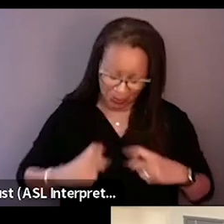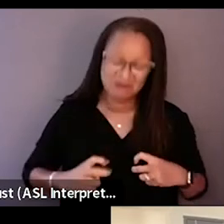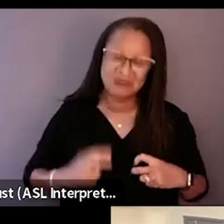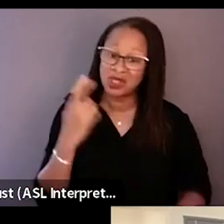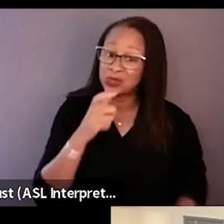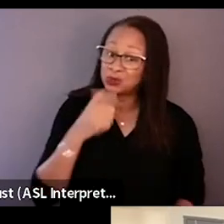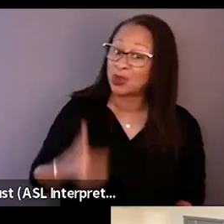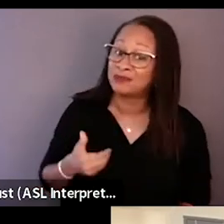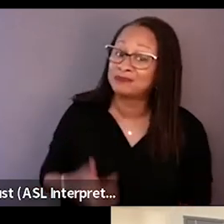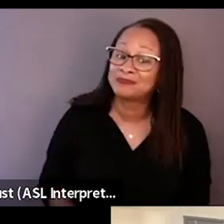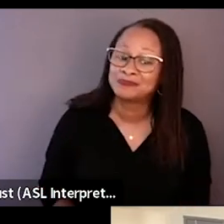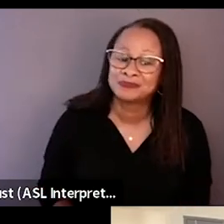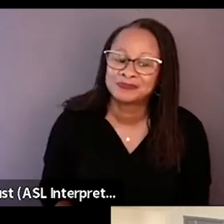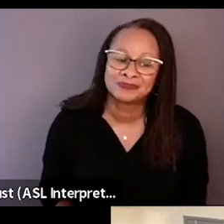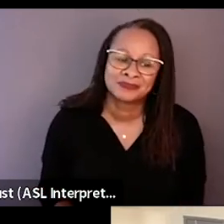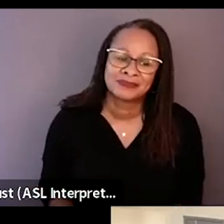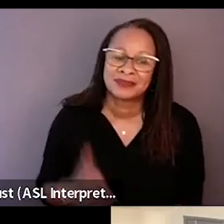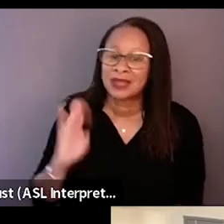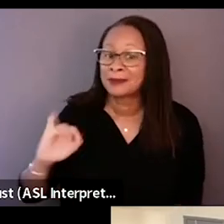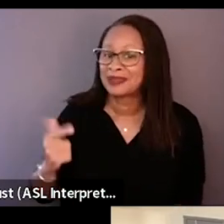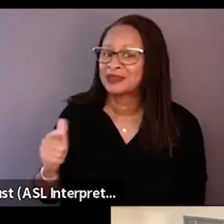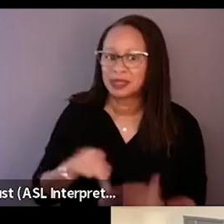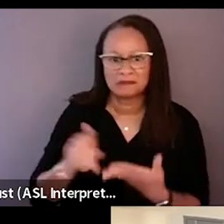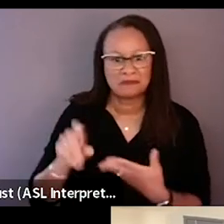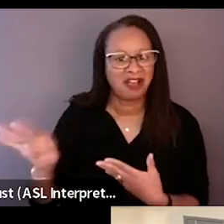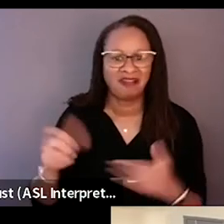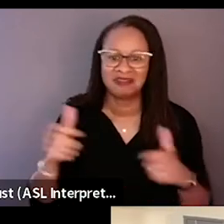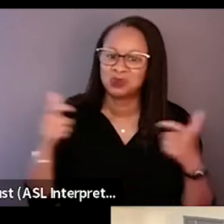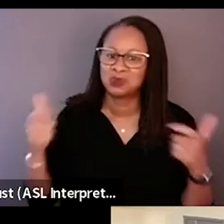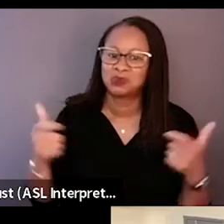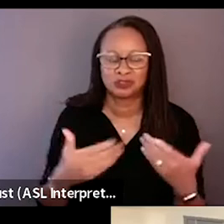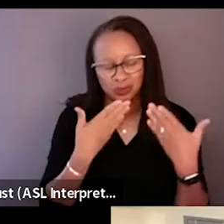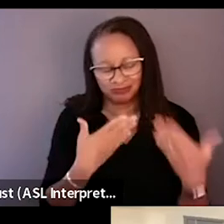Well, that paid off in spades. So I'm glad you went through that process. Thank you.